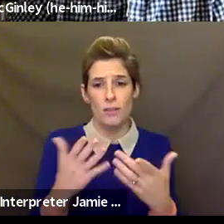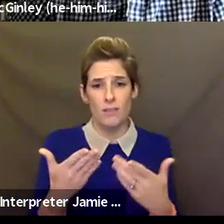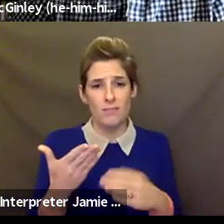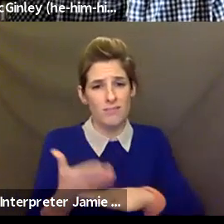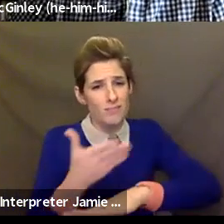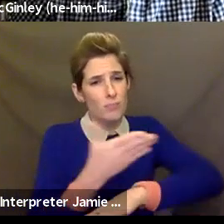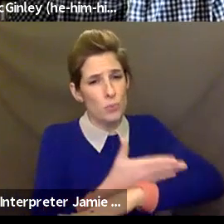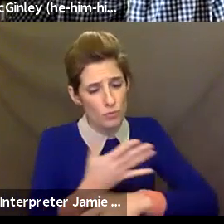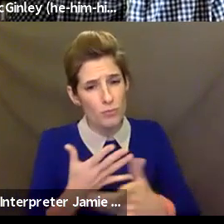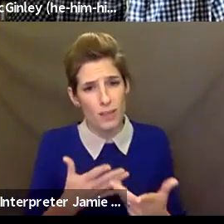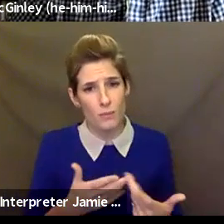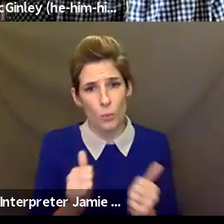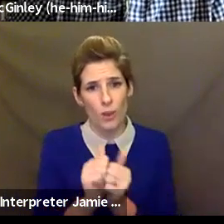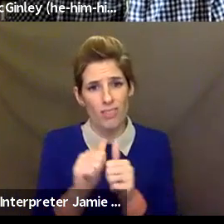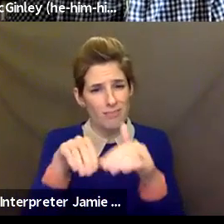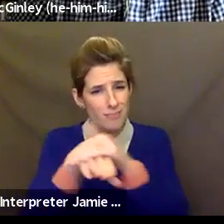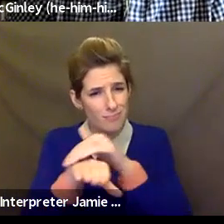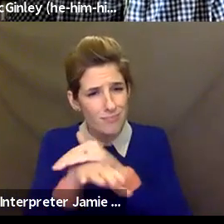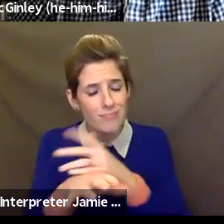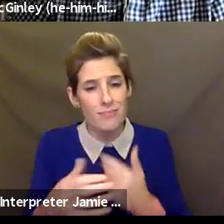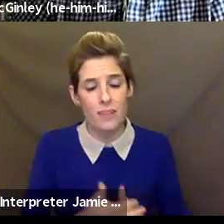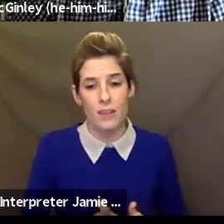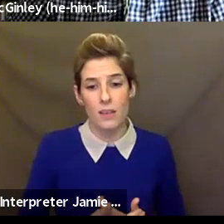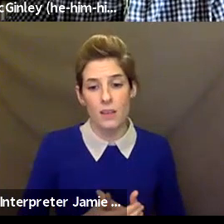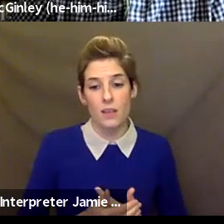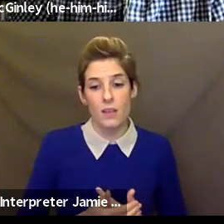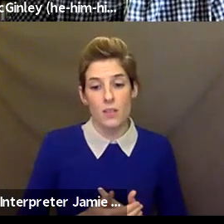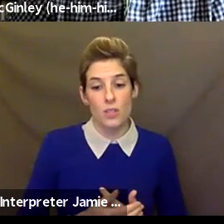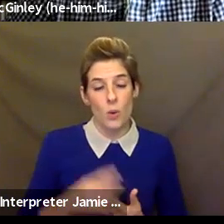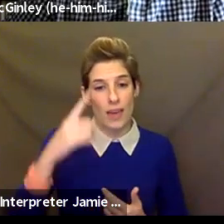the same time that we tackle all of those inequities in our